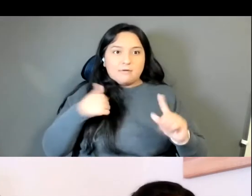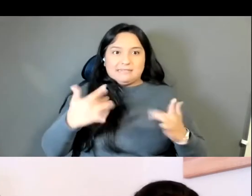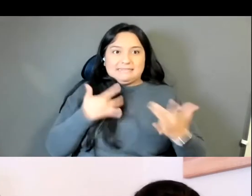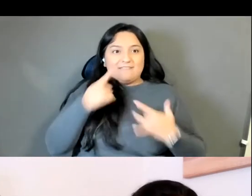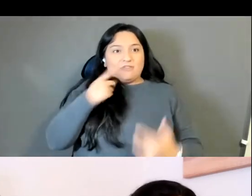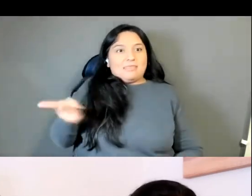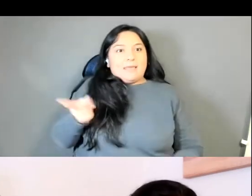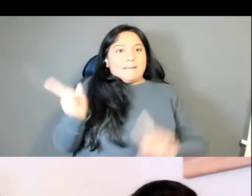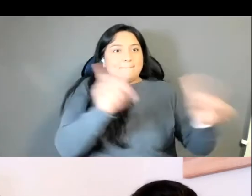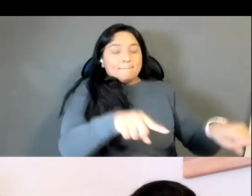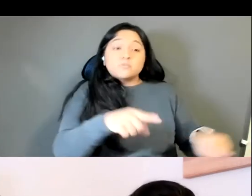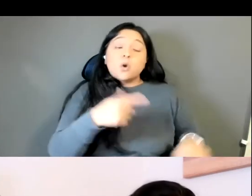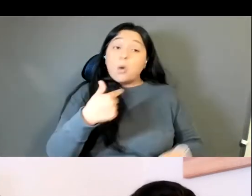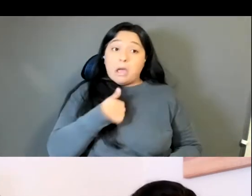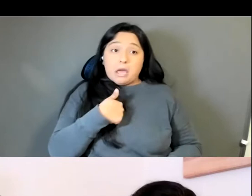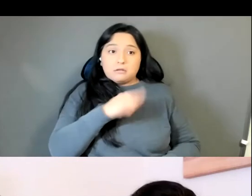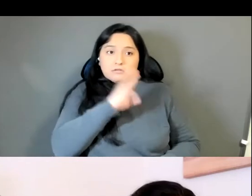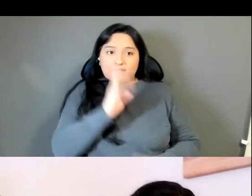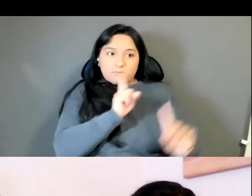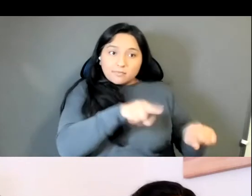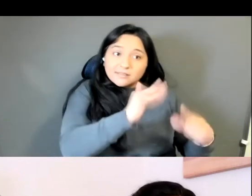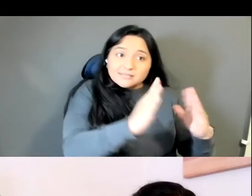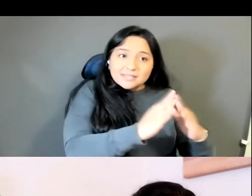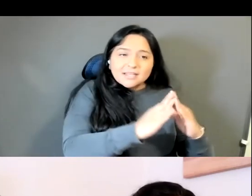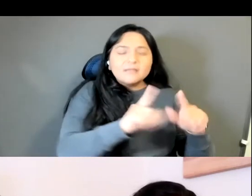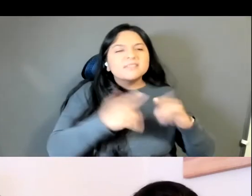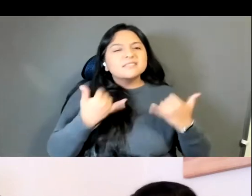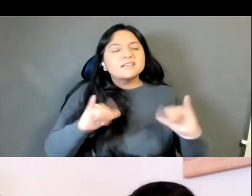even though I'd never been there, I had this like connection to the place, and it was devastating